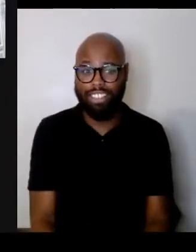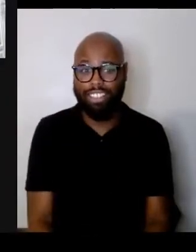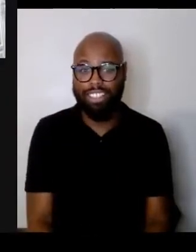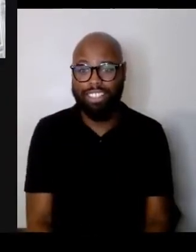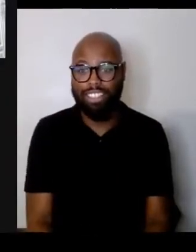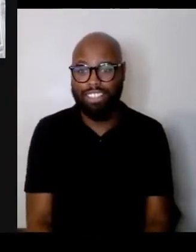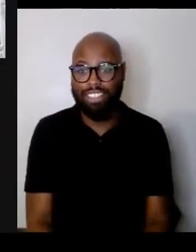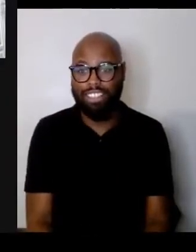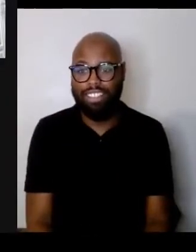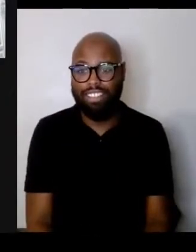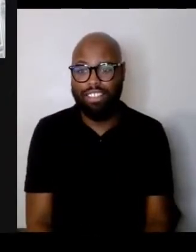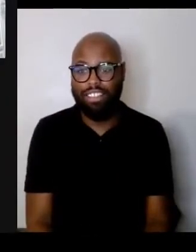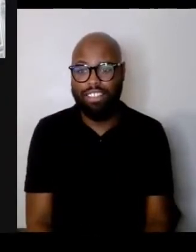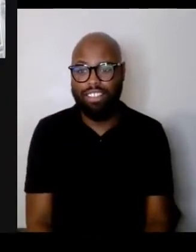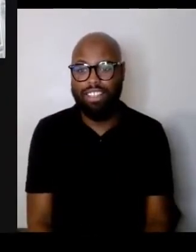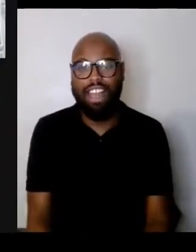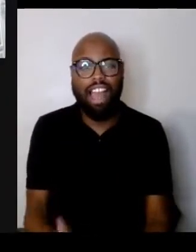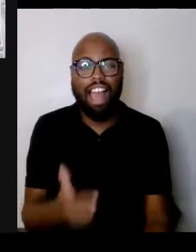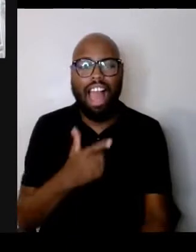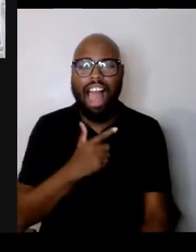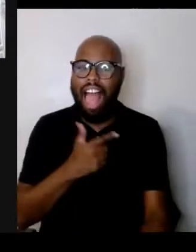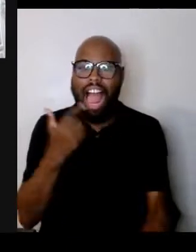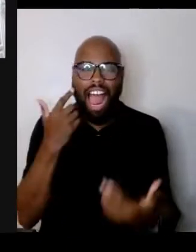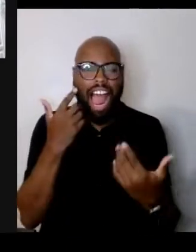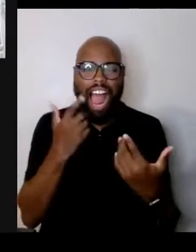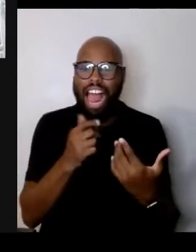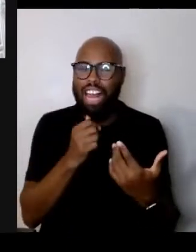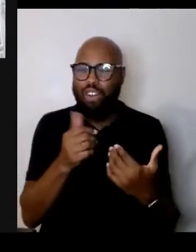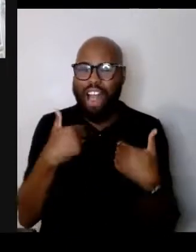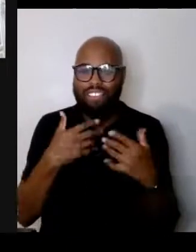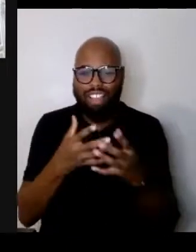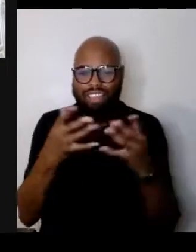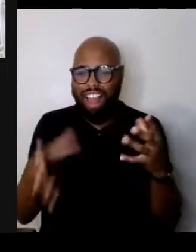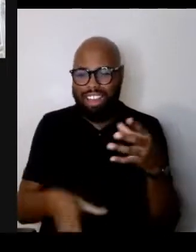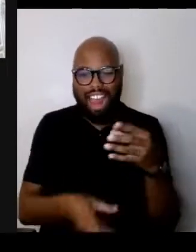I don't have much to add to that but I agree with what Ilse said.